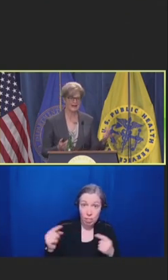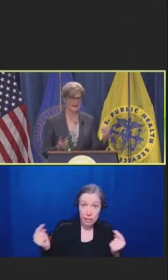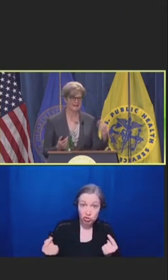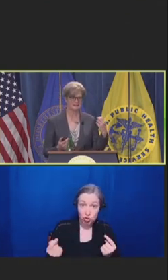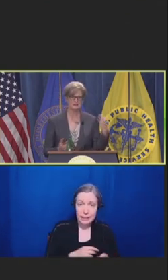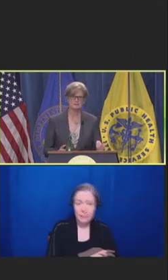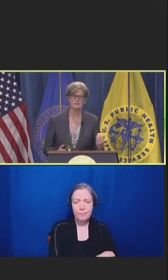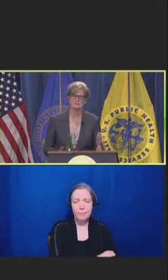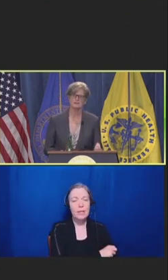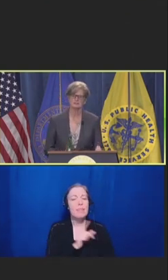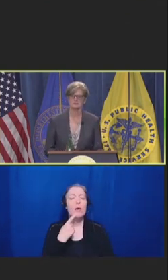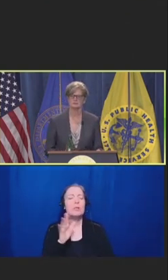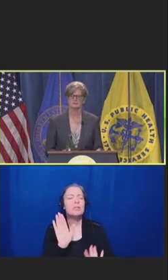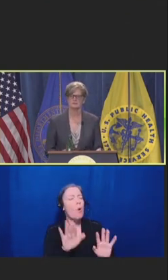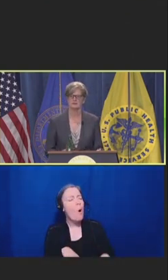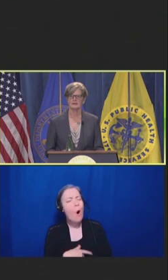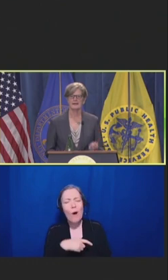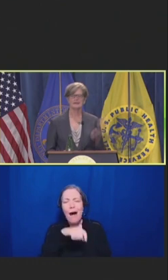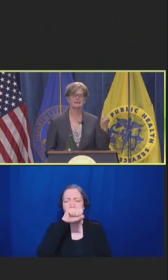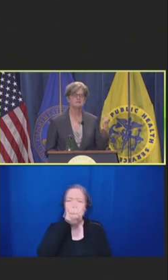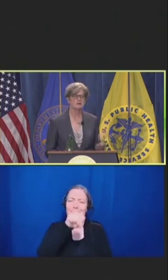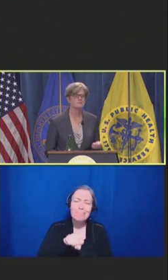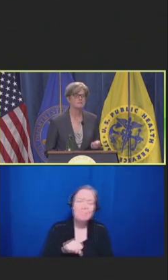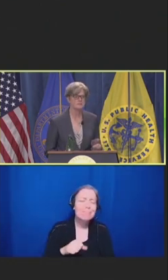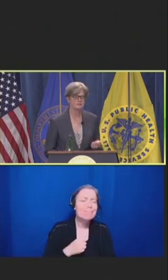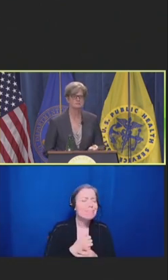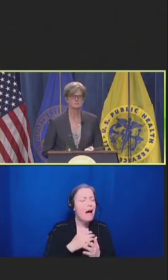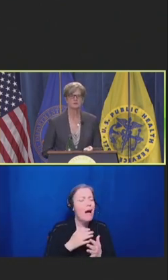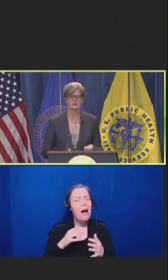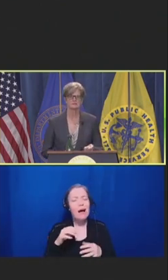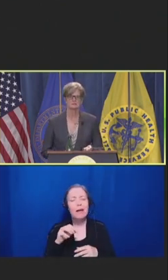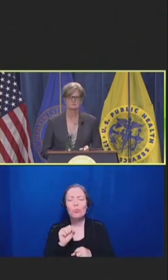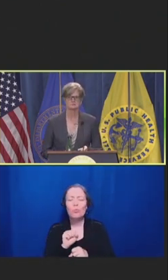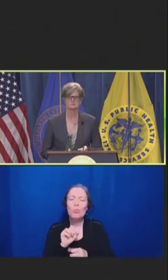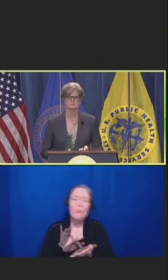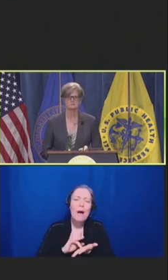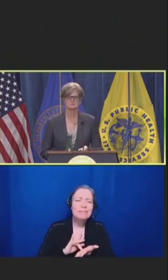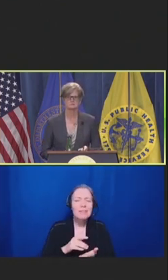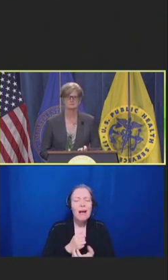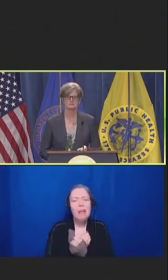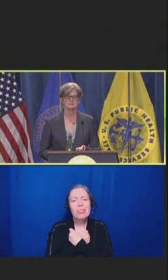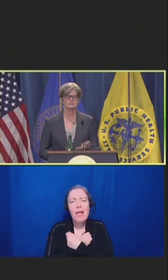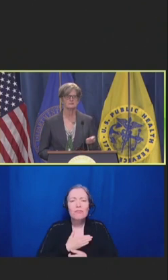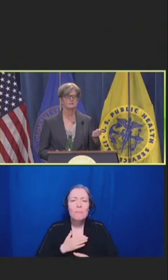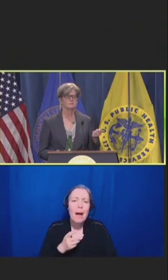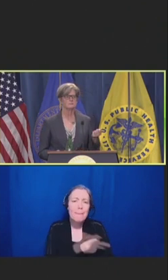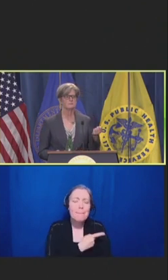love my patients and I love the medicine I practice.